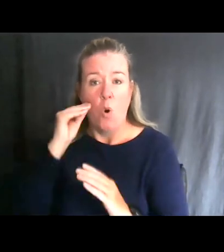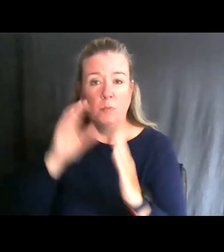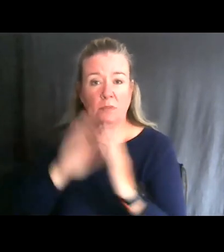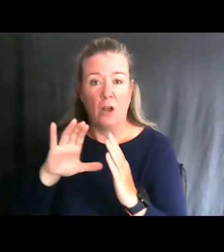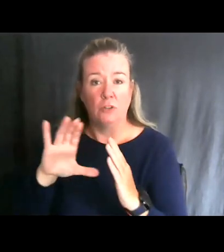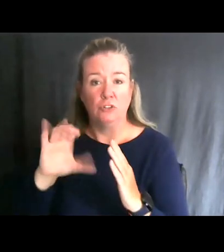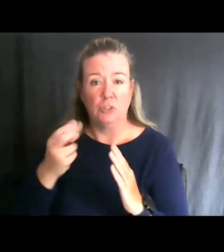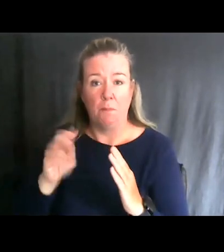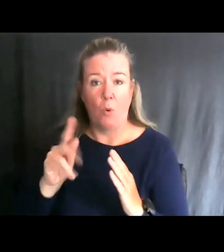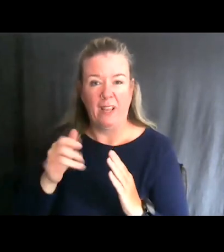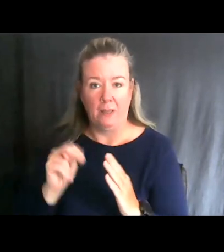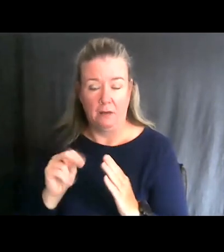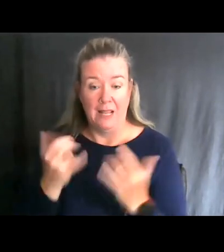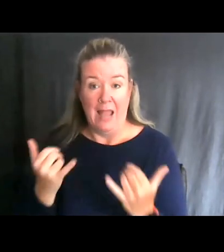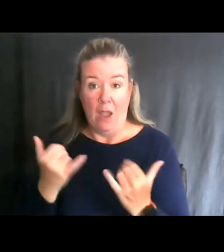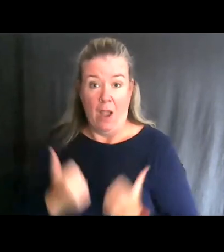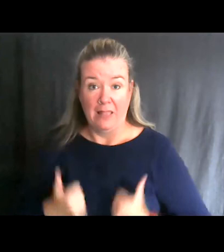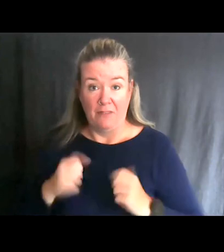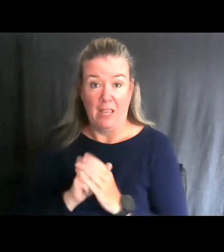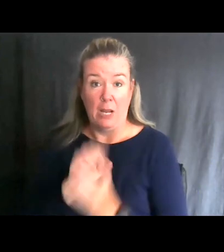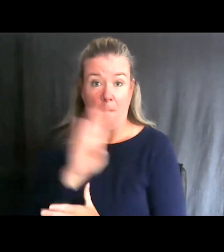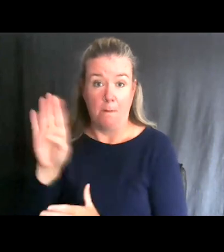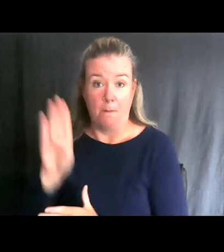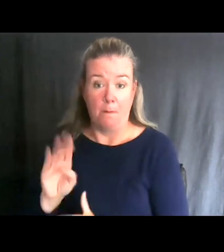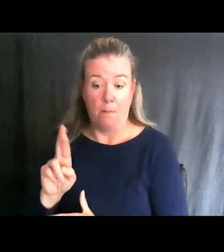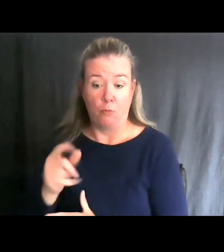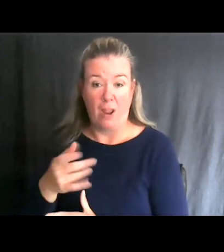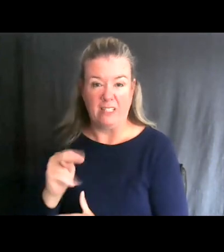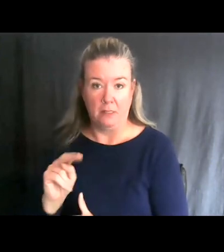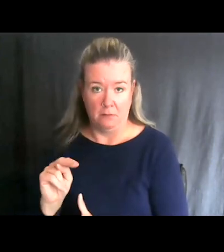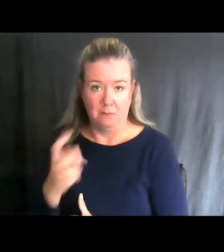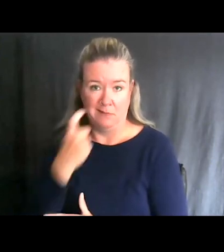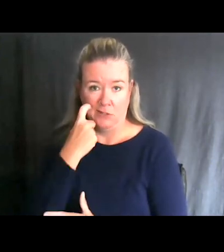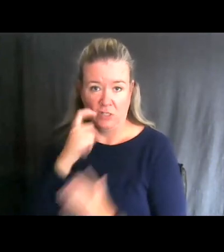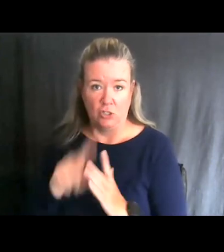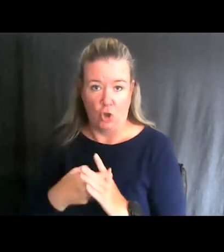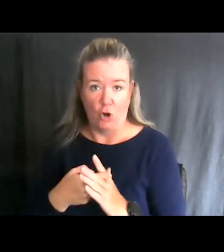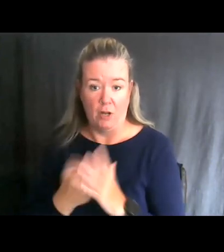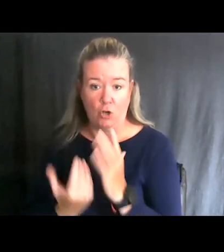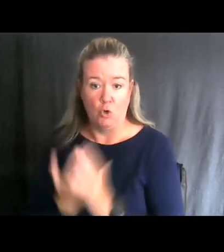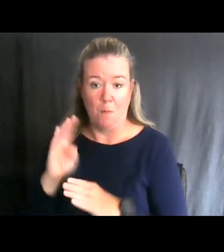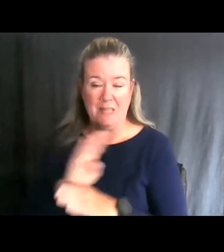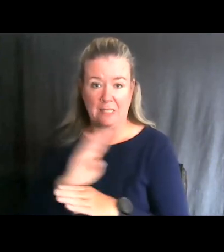I currently reside in Brighton, Michigan where I just started a new business called Michigan